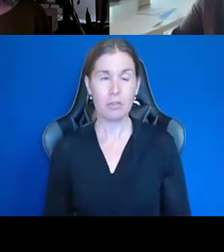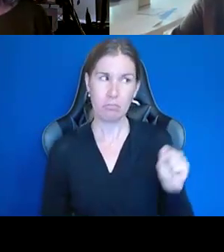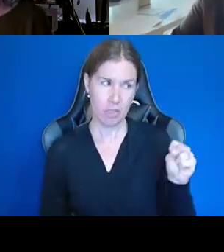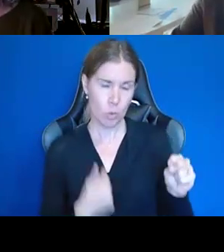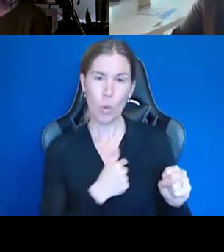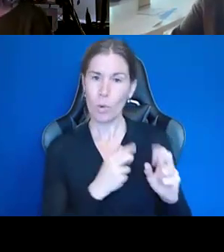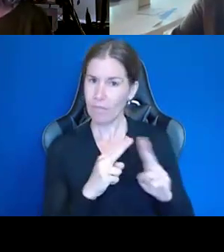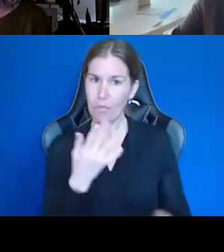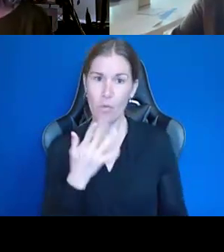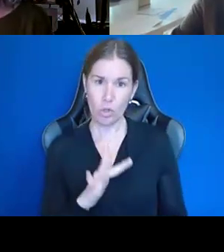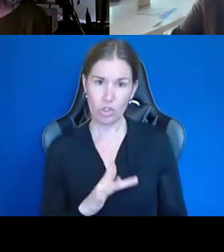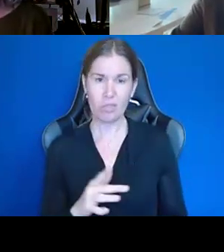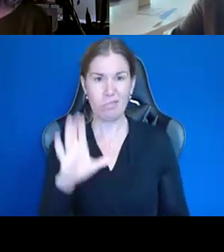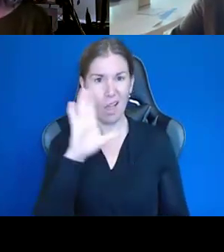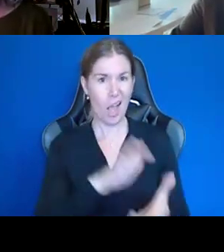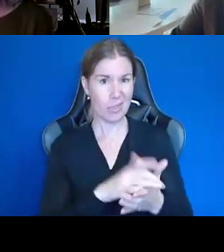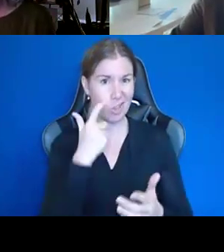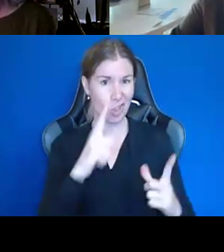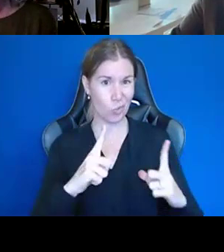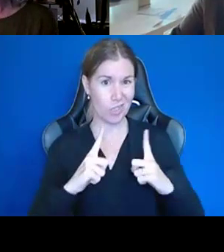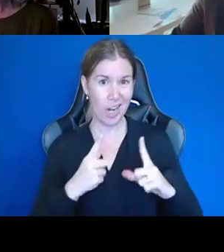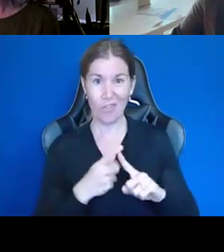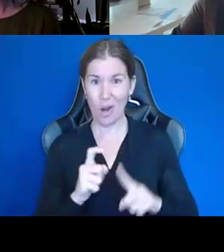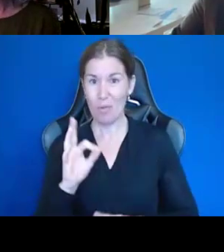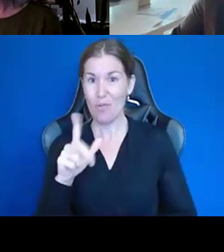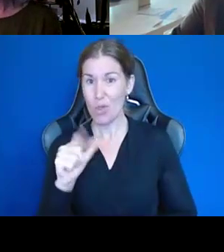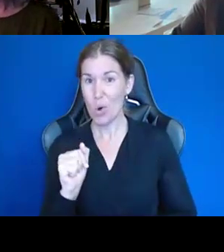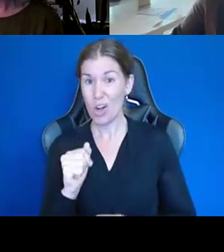My husband had just retired from the State of Florida after 37 years, so we had a little